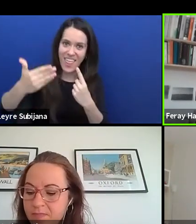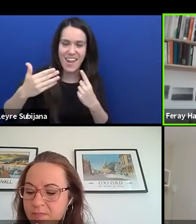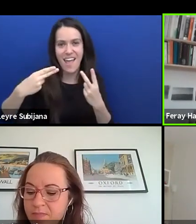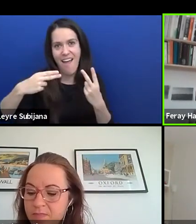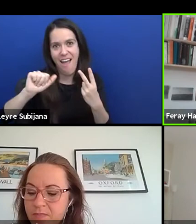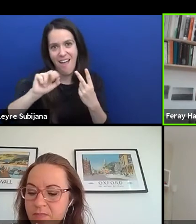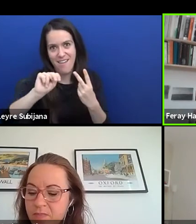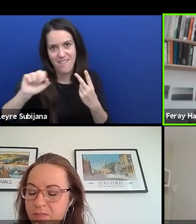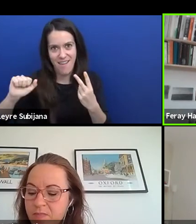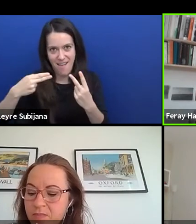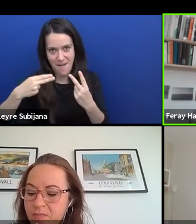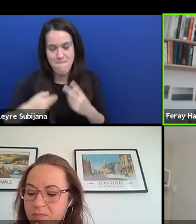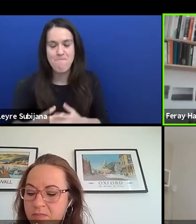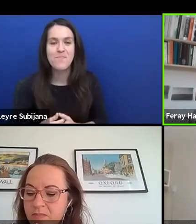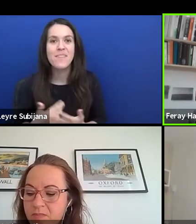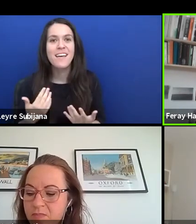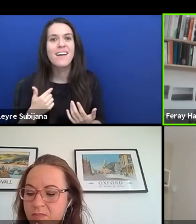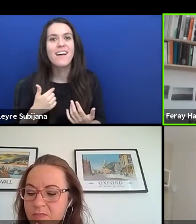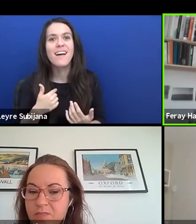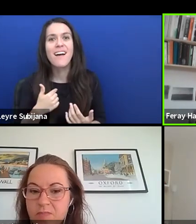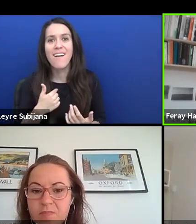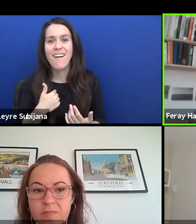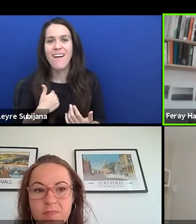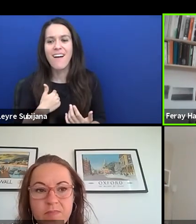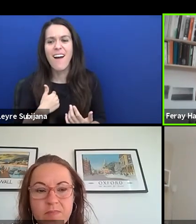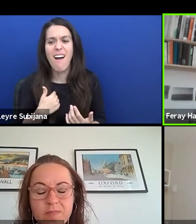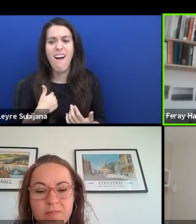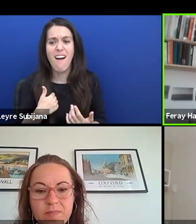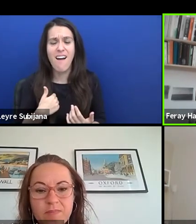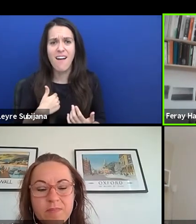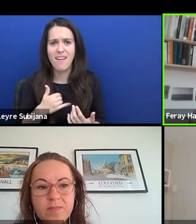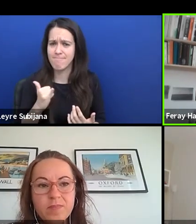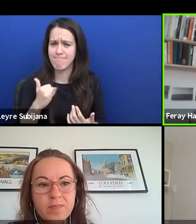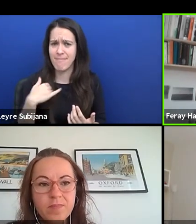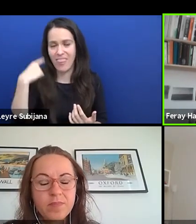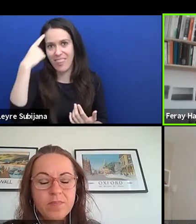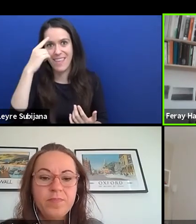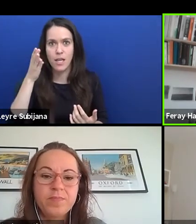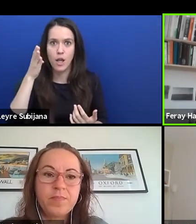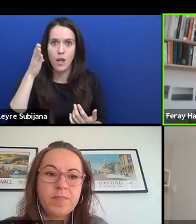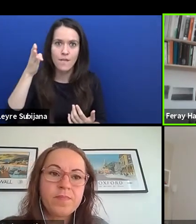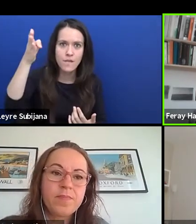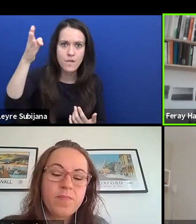I think also. But yeah, I'm also in this theatre scene since 20 years.